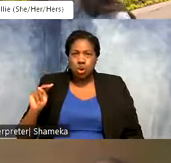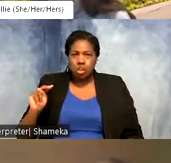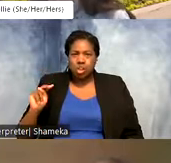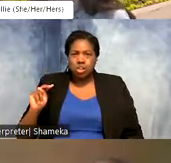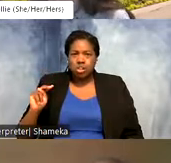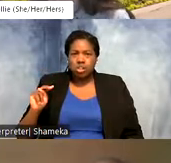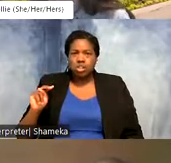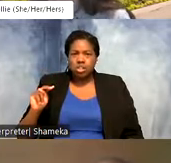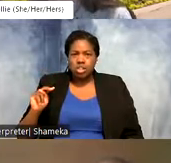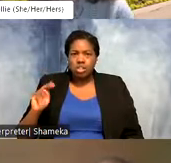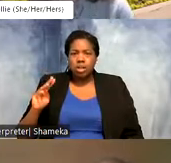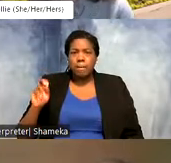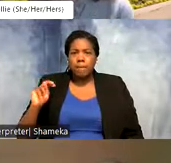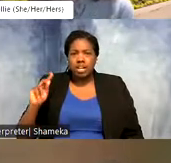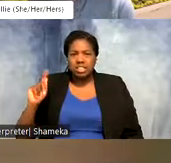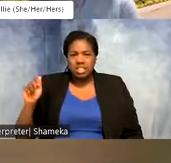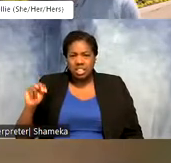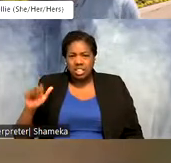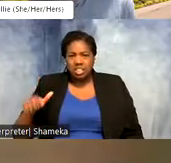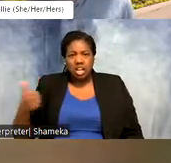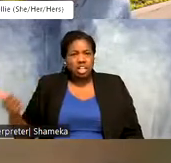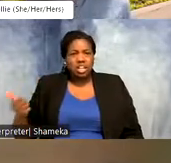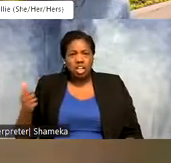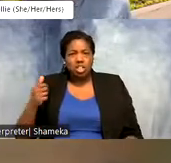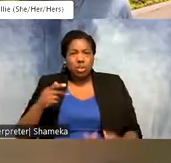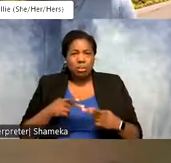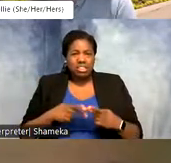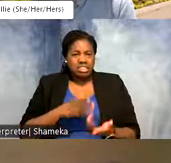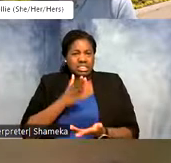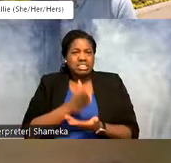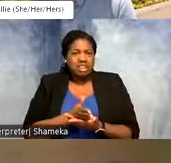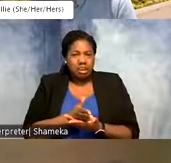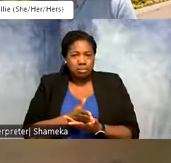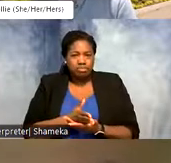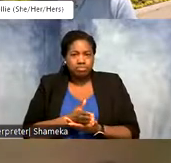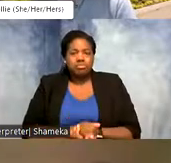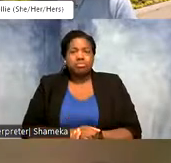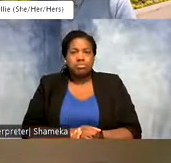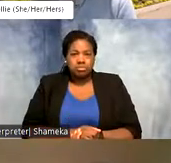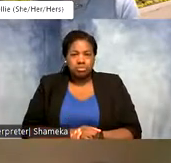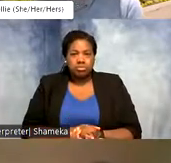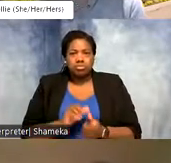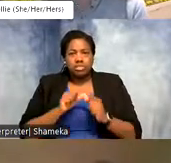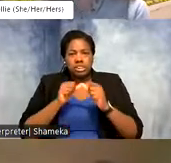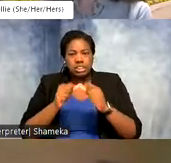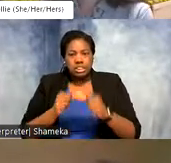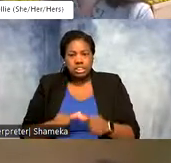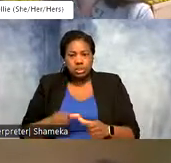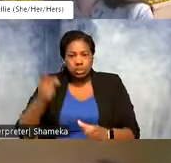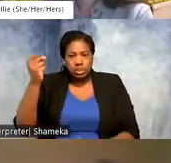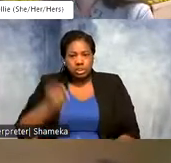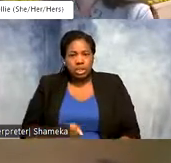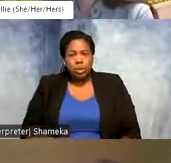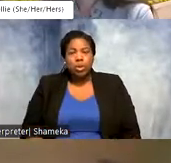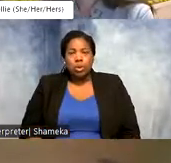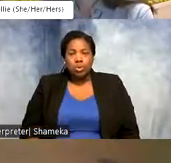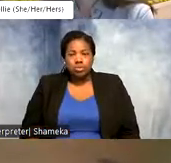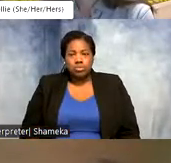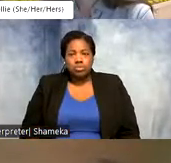Montana and other locations and so the bird stops there during migration and continues south.